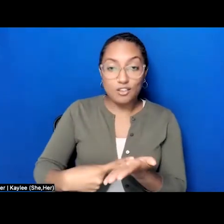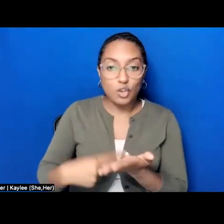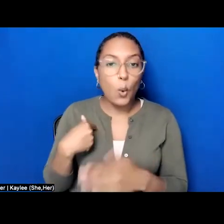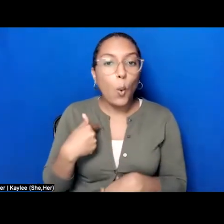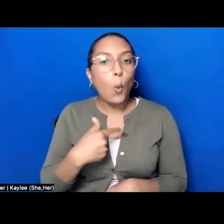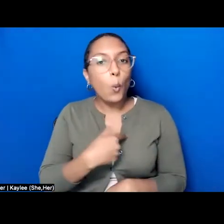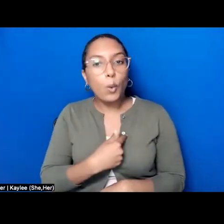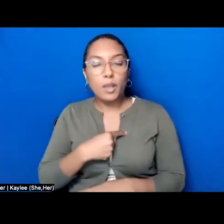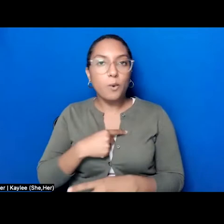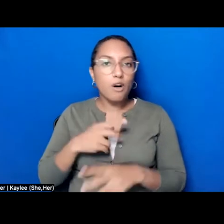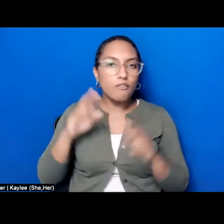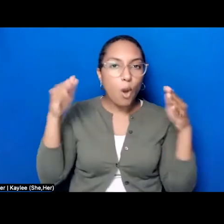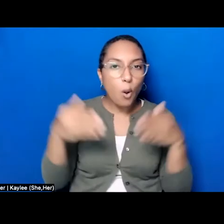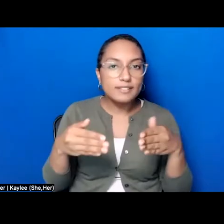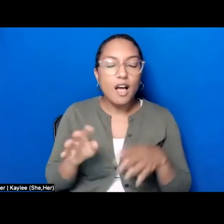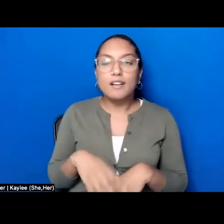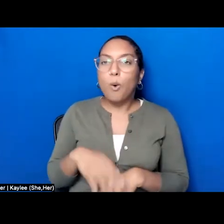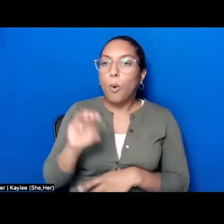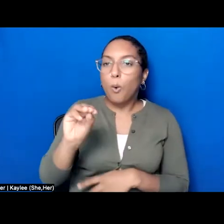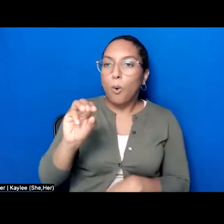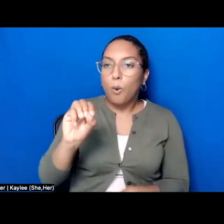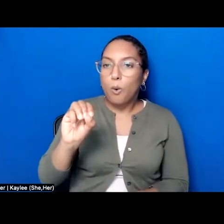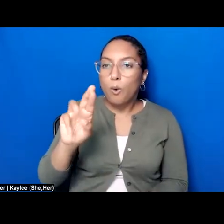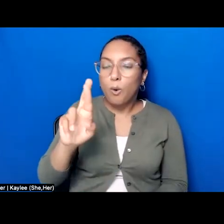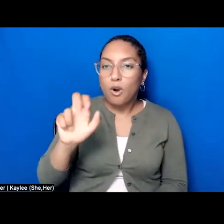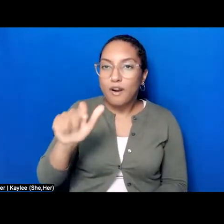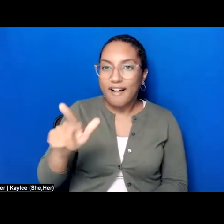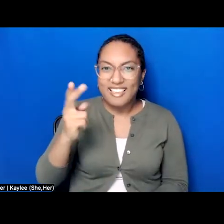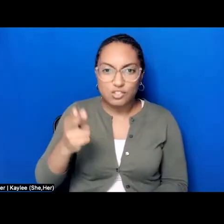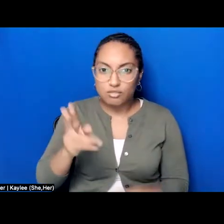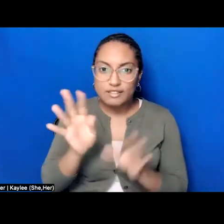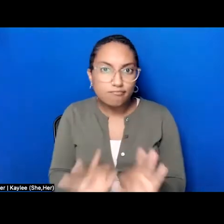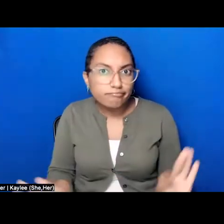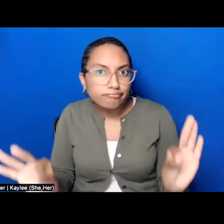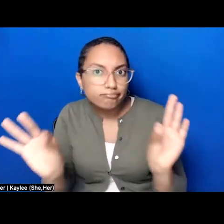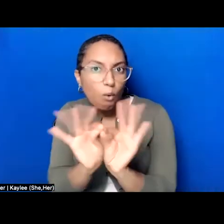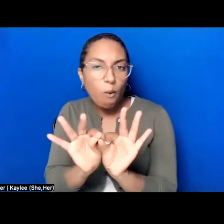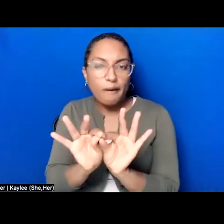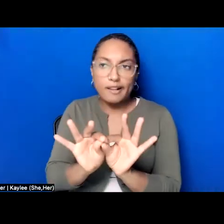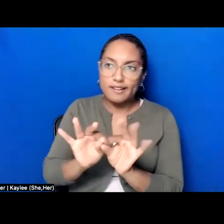history in helping us create a more inclusive history of America, and the value of listening